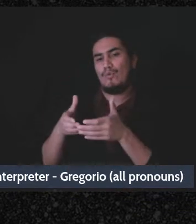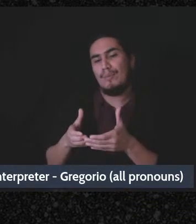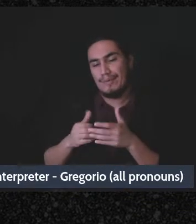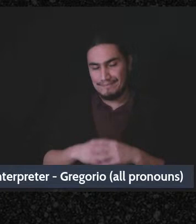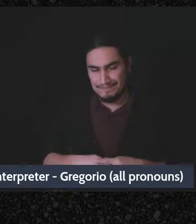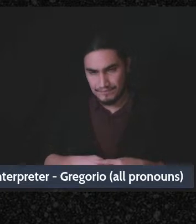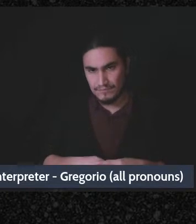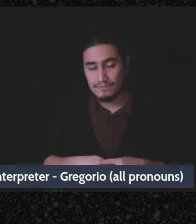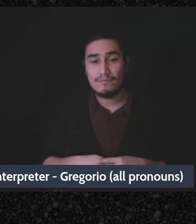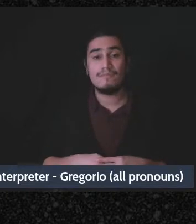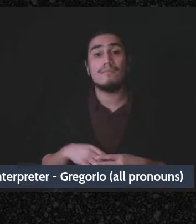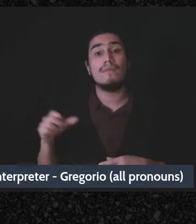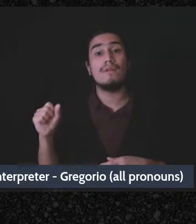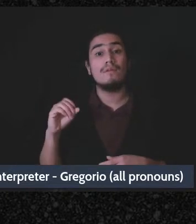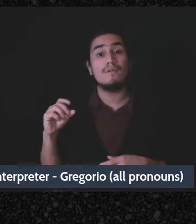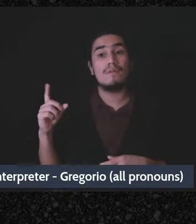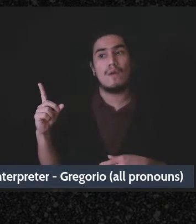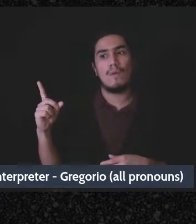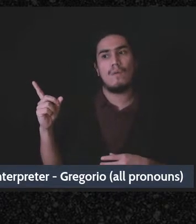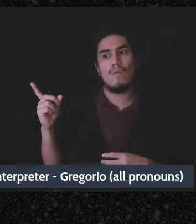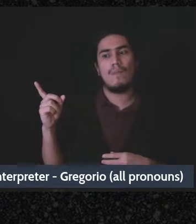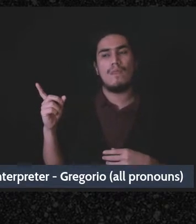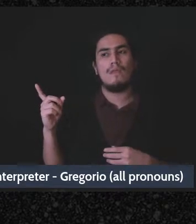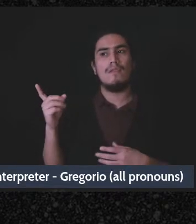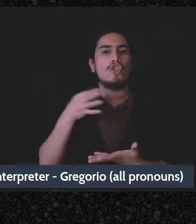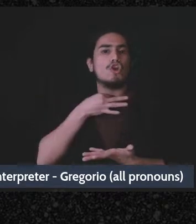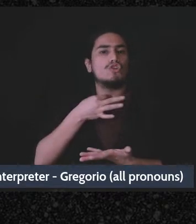the question here is because you are incorporated,